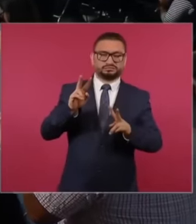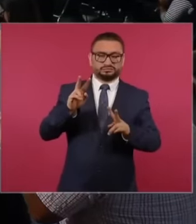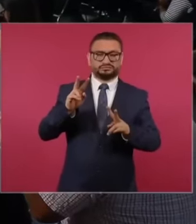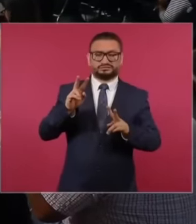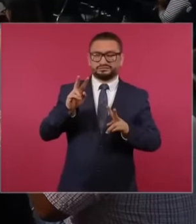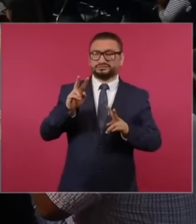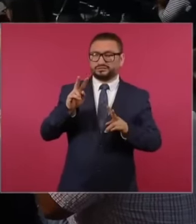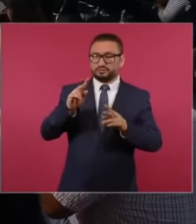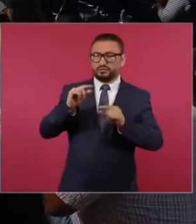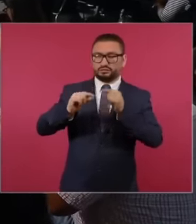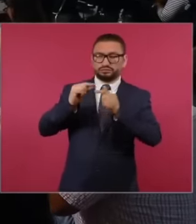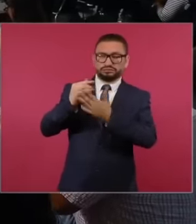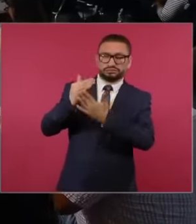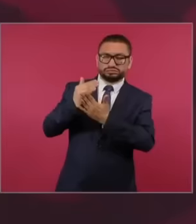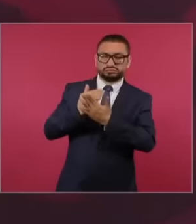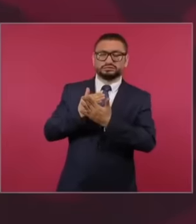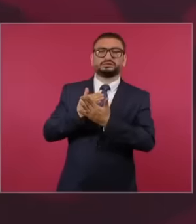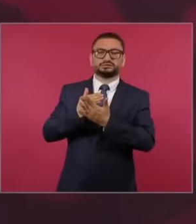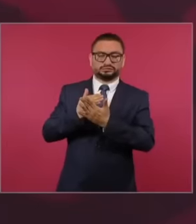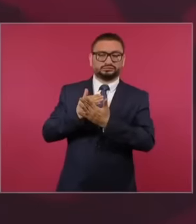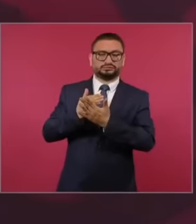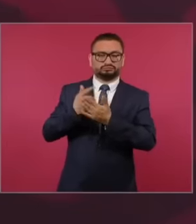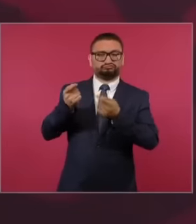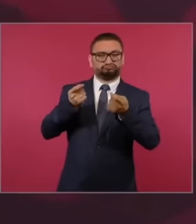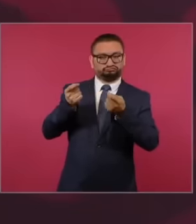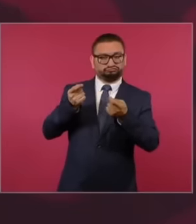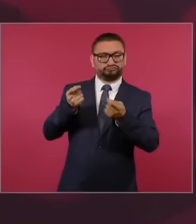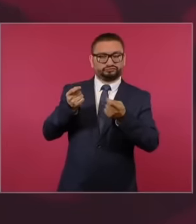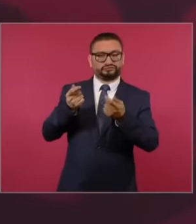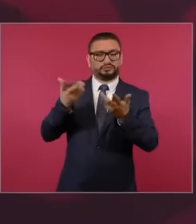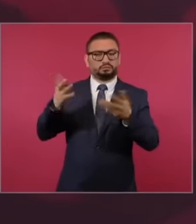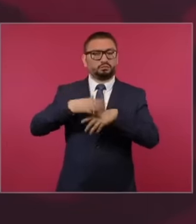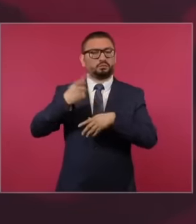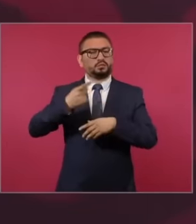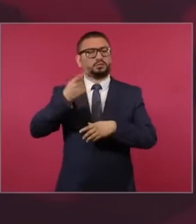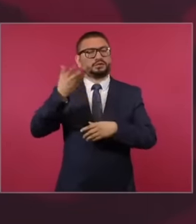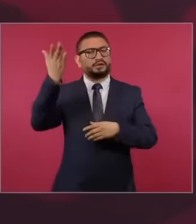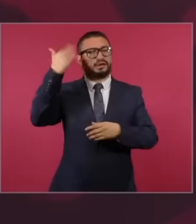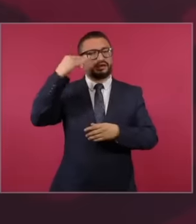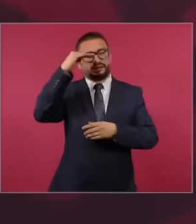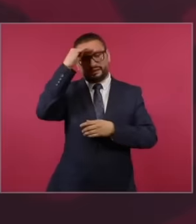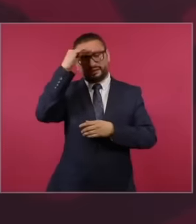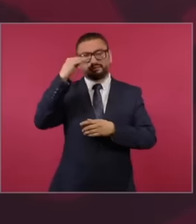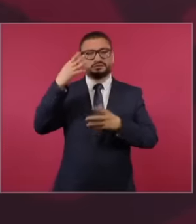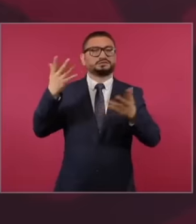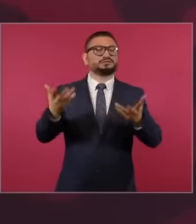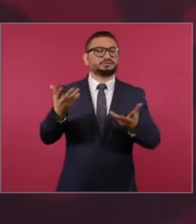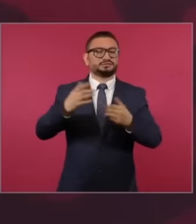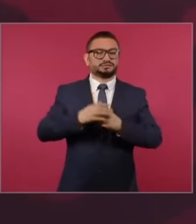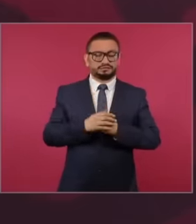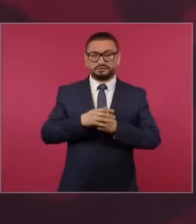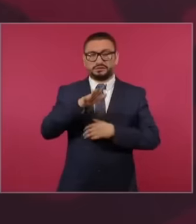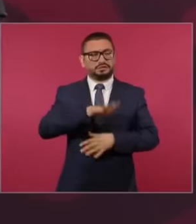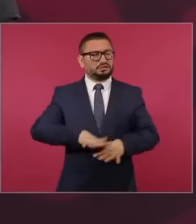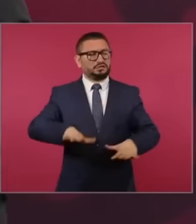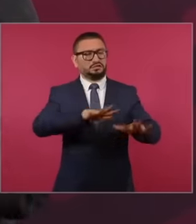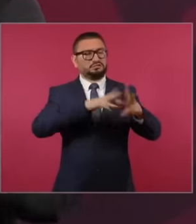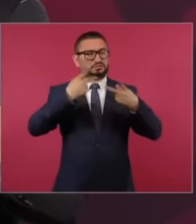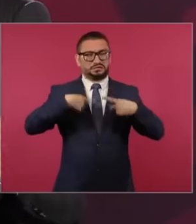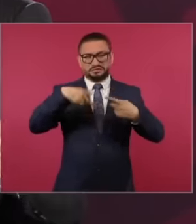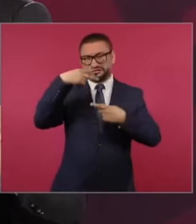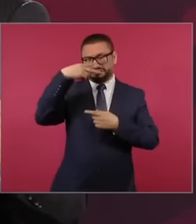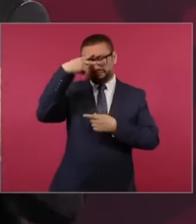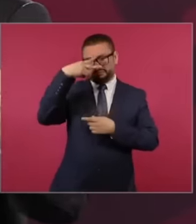moderated because they thought that the people were